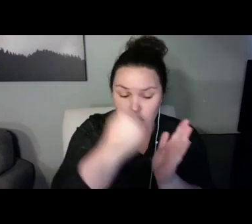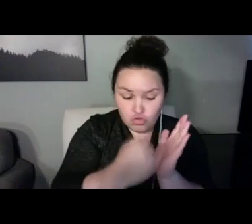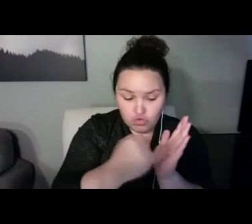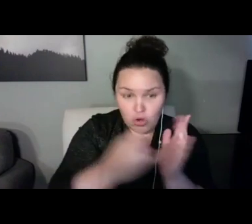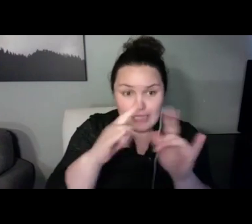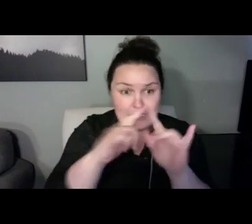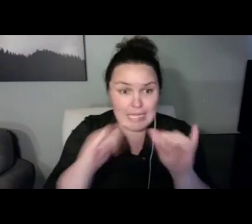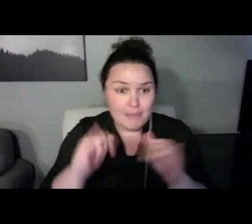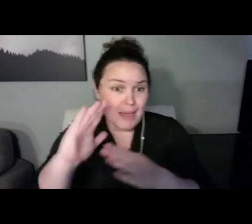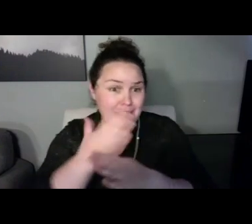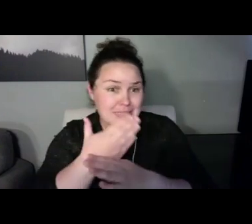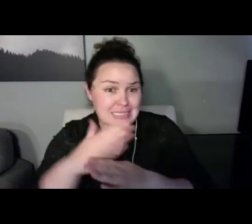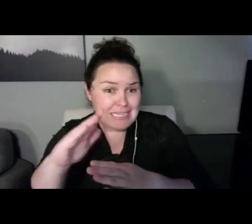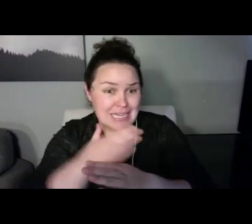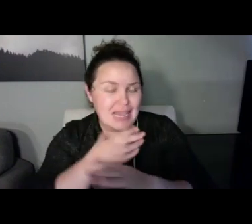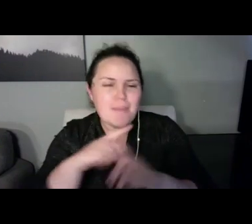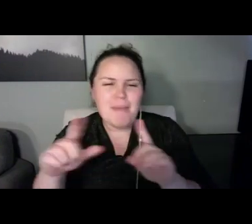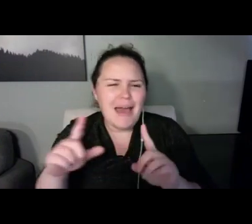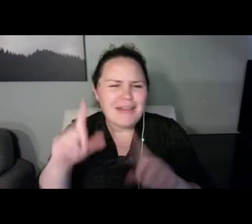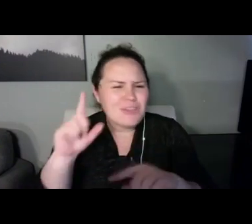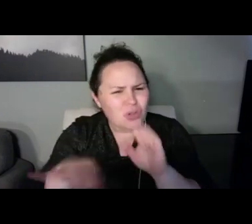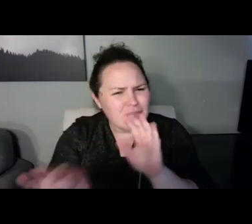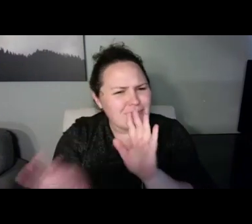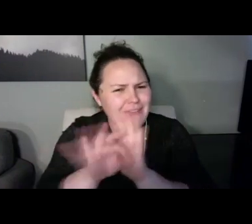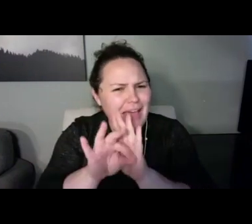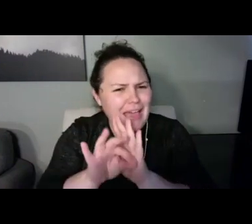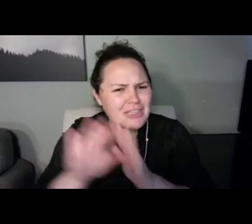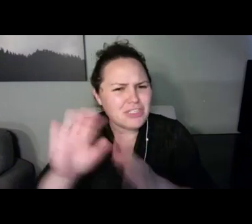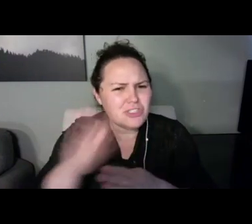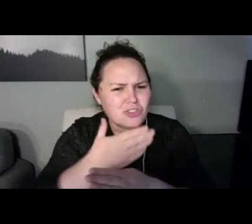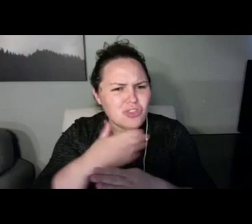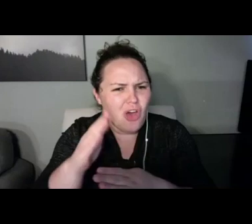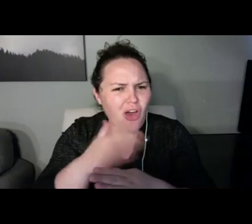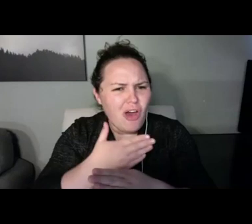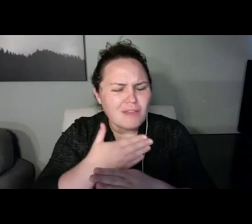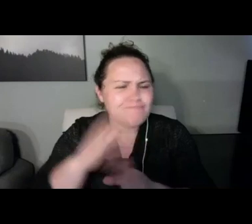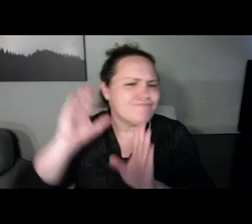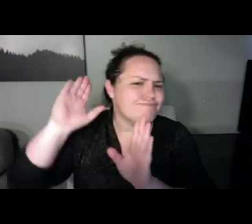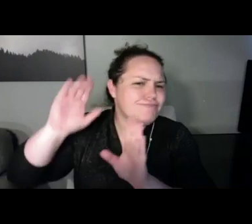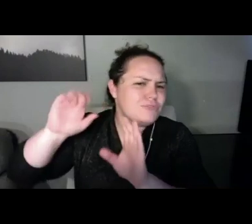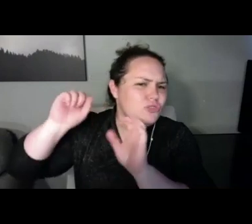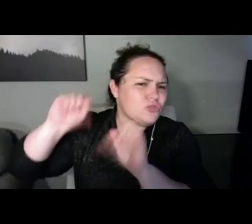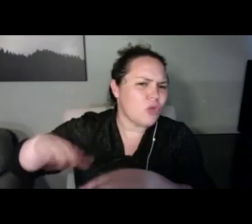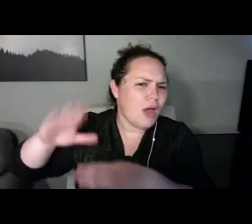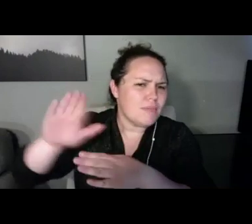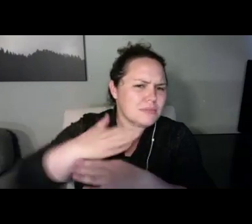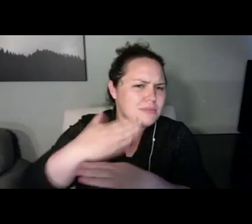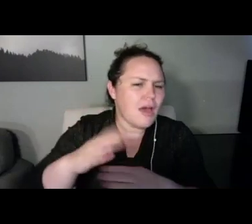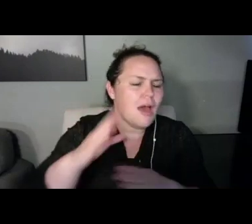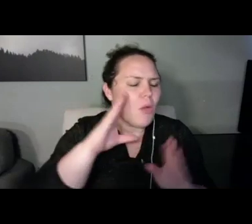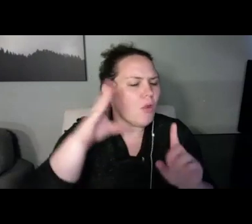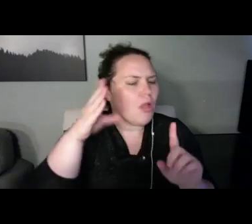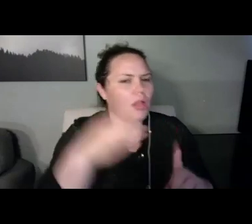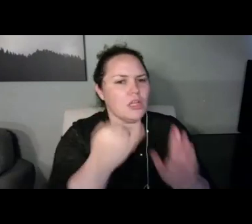We in Kansas City. She goes to the Kansas School for the Deaf.